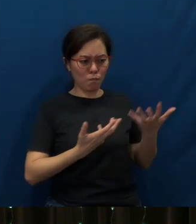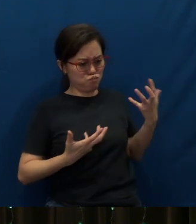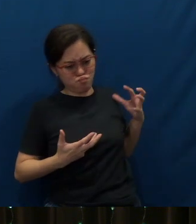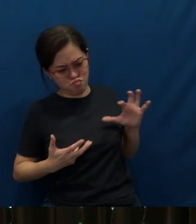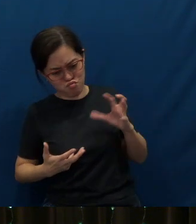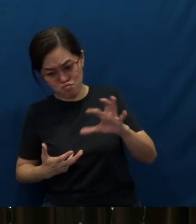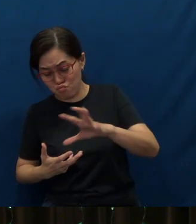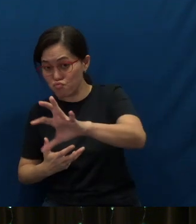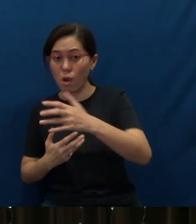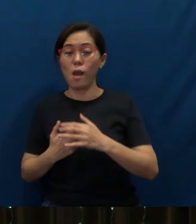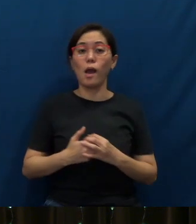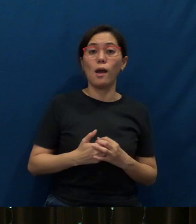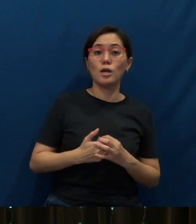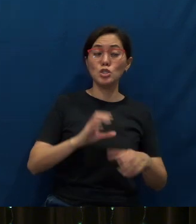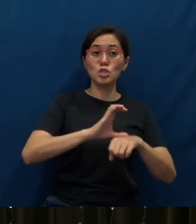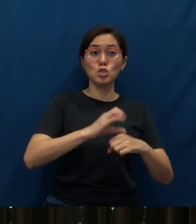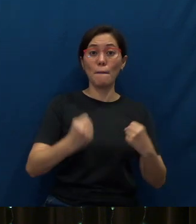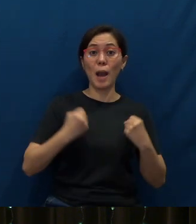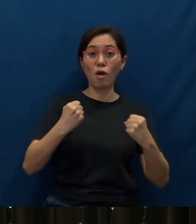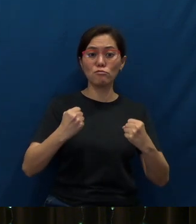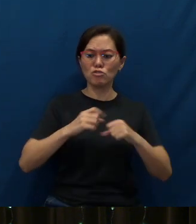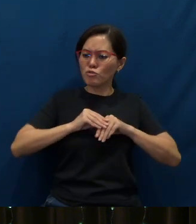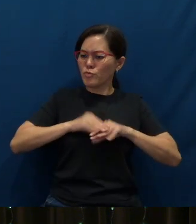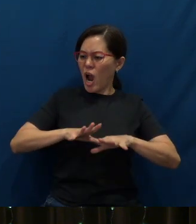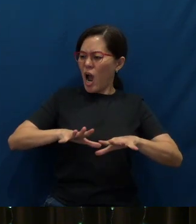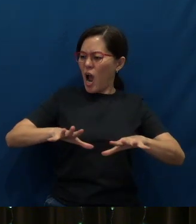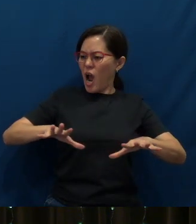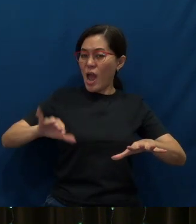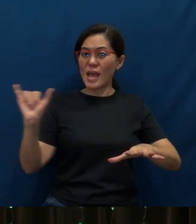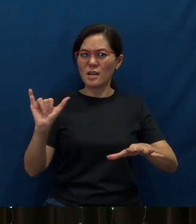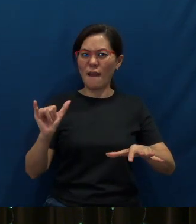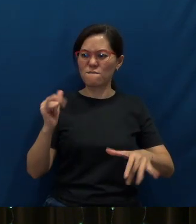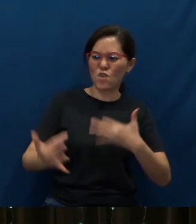The church was powerful and spreading like wildfire.